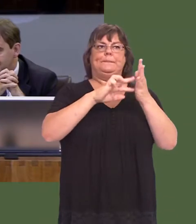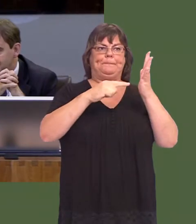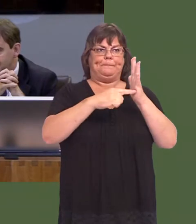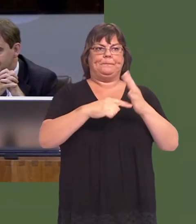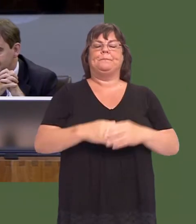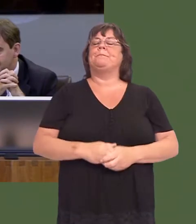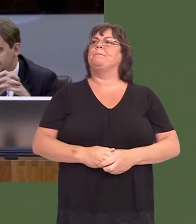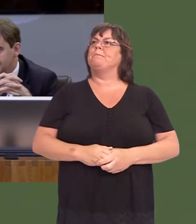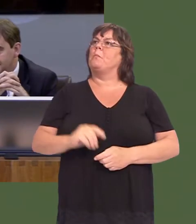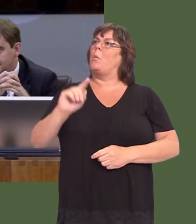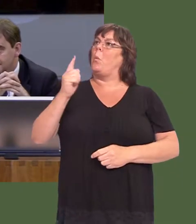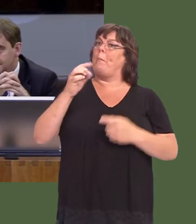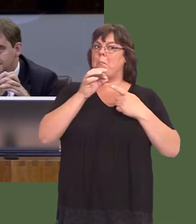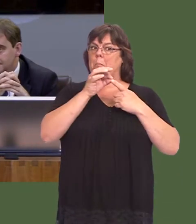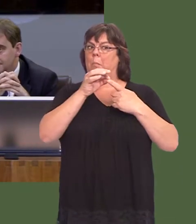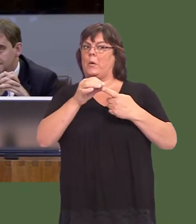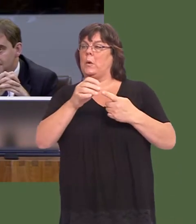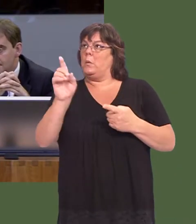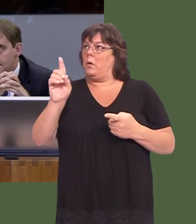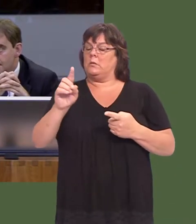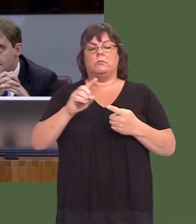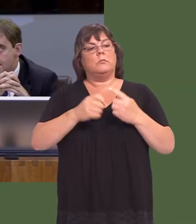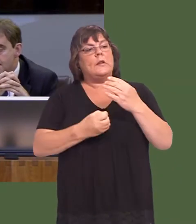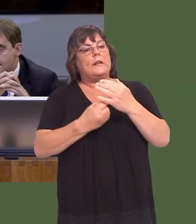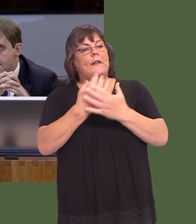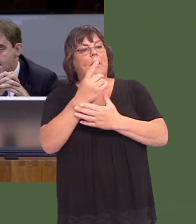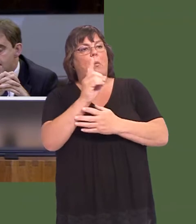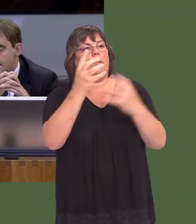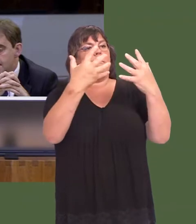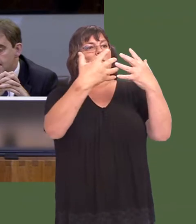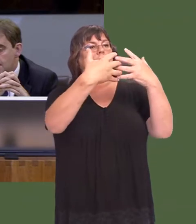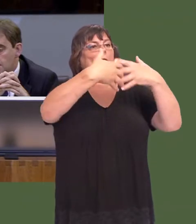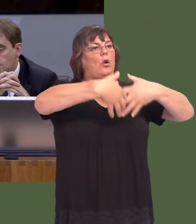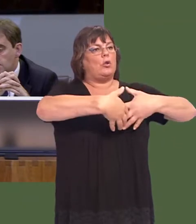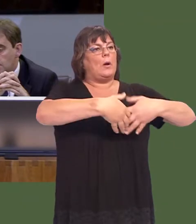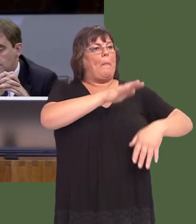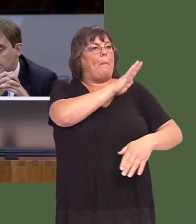One of the proposals that was put forward was, obviously, the development of an automotive